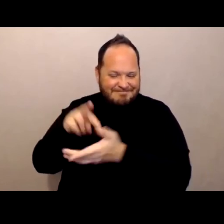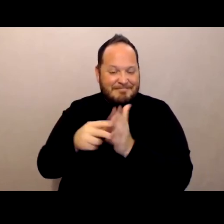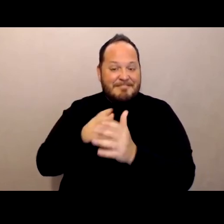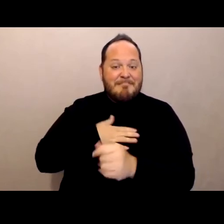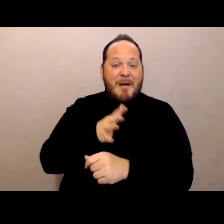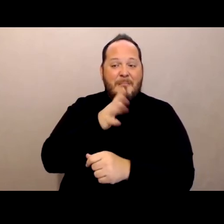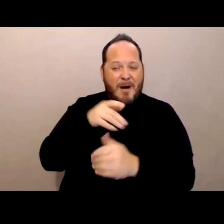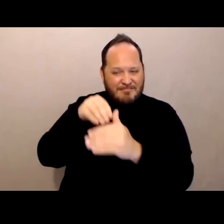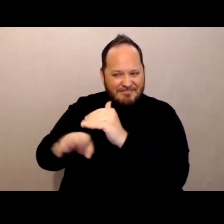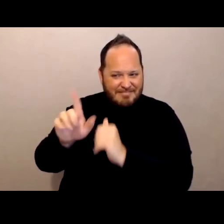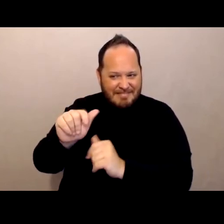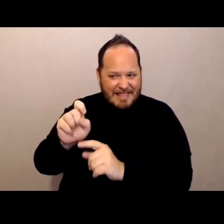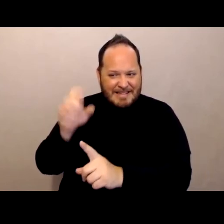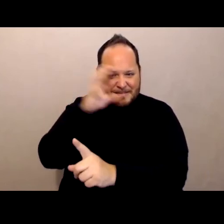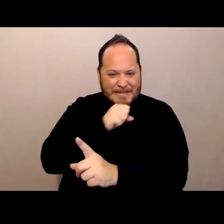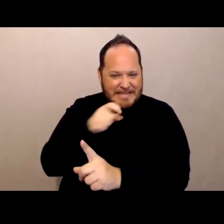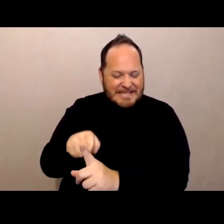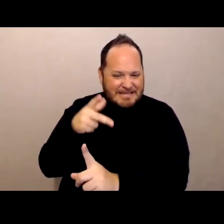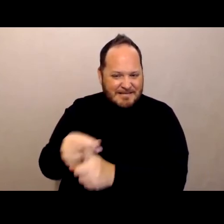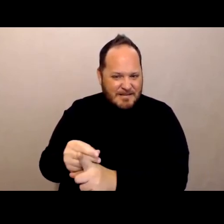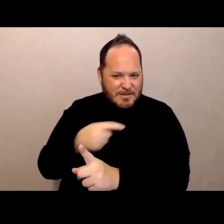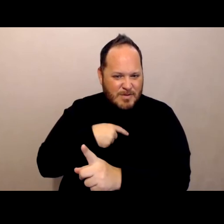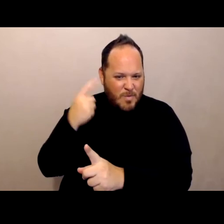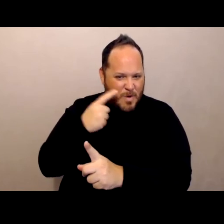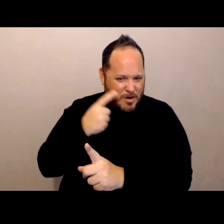inside the nursing home without ever having to leave.